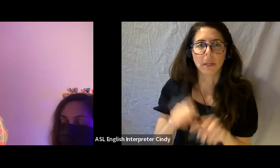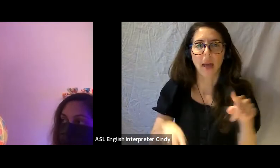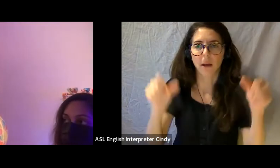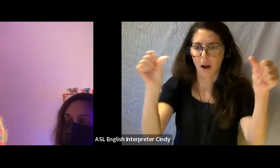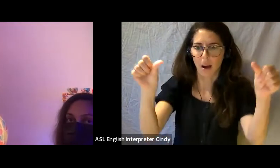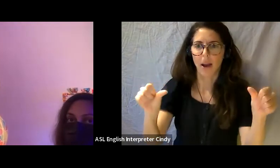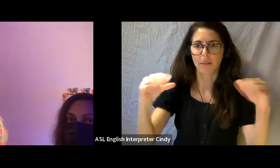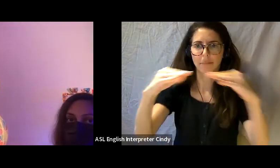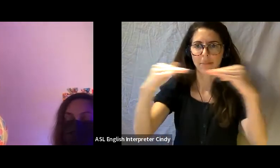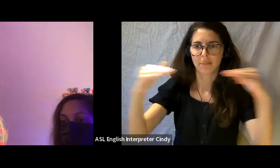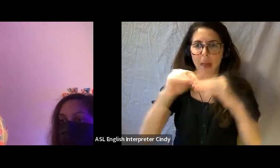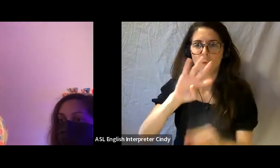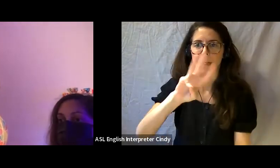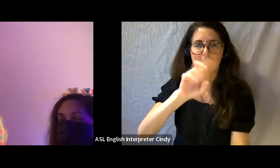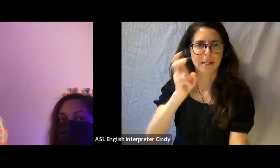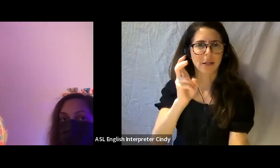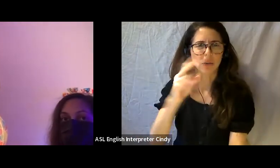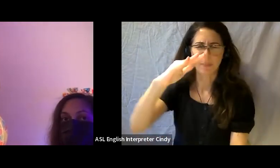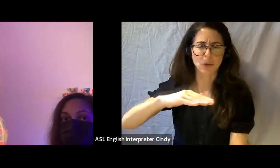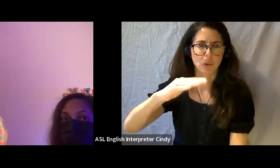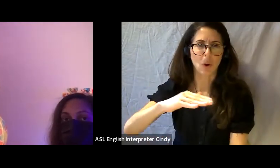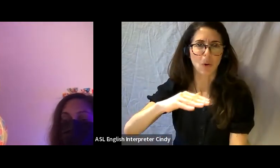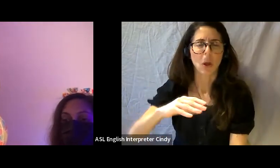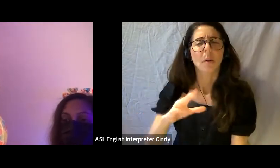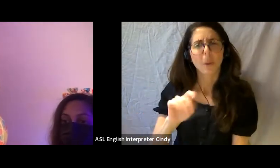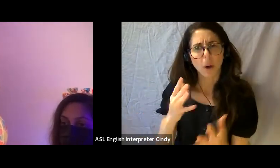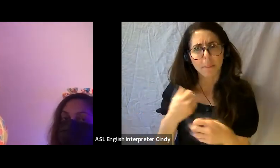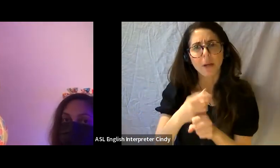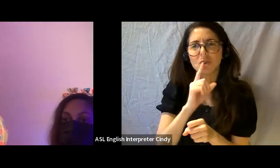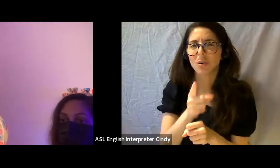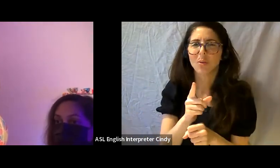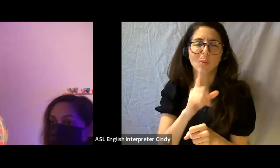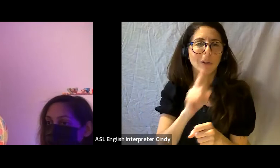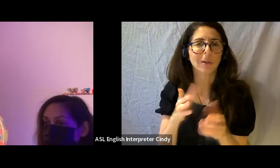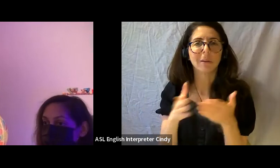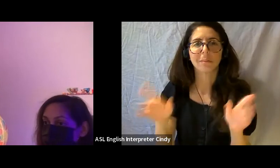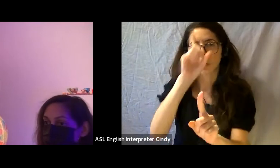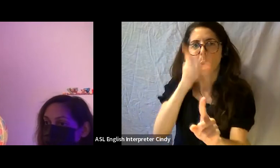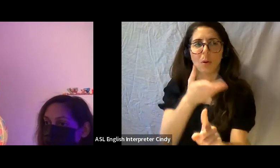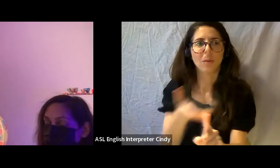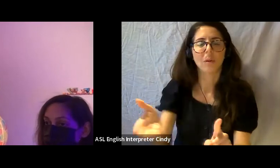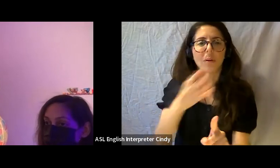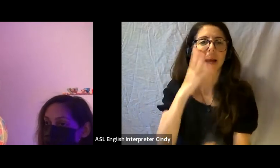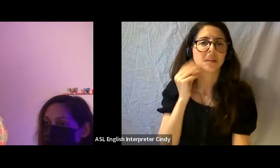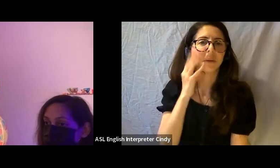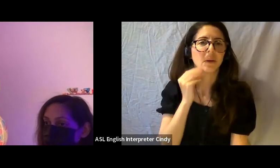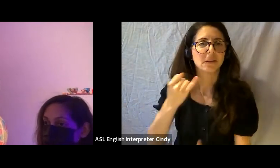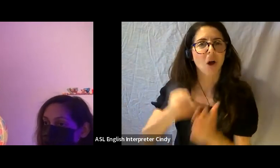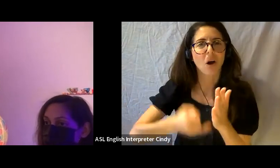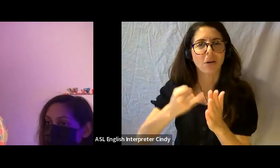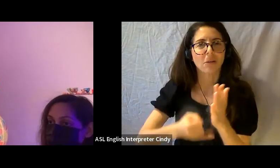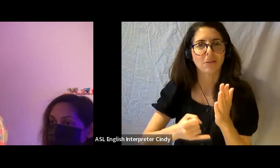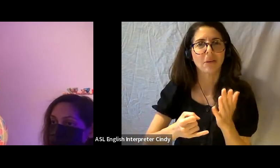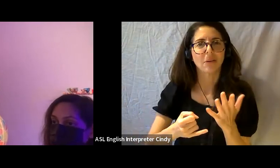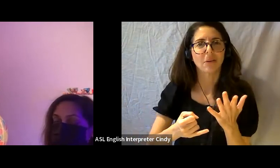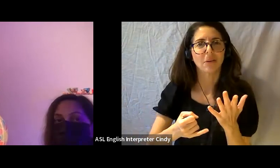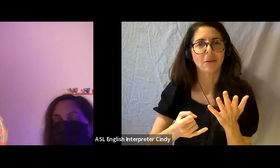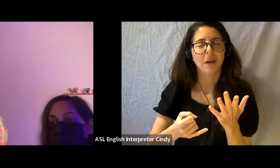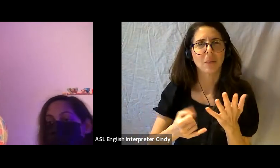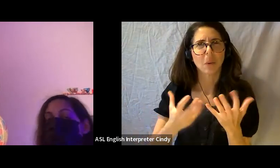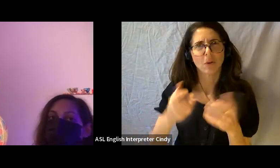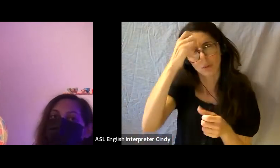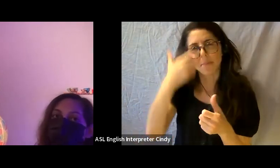We just want to make sure that folks are able to experience this work in a way that really considers different audience members and invites them in.